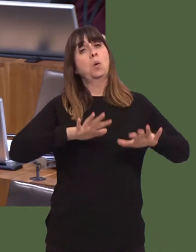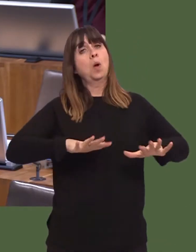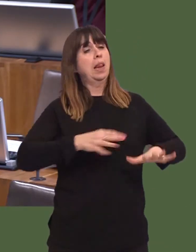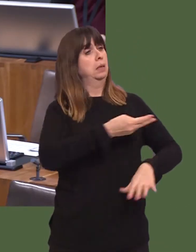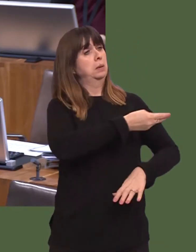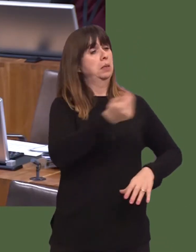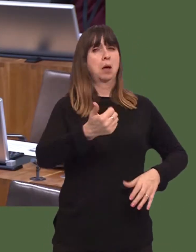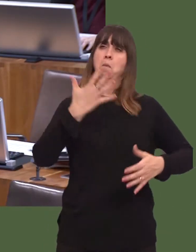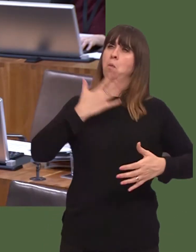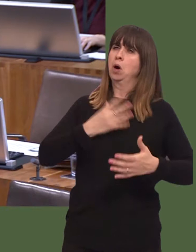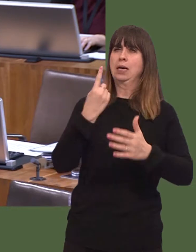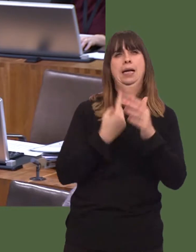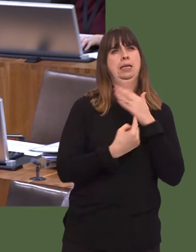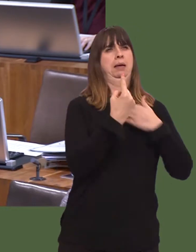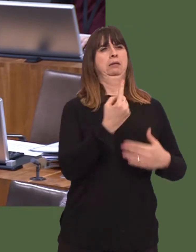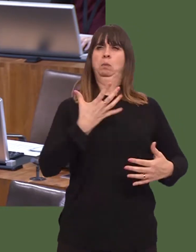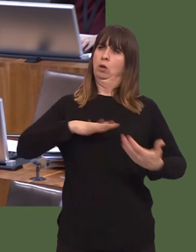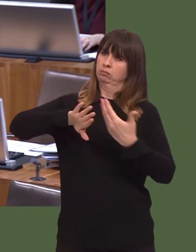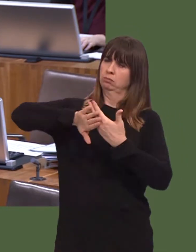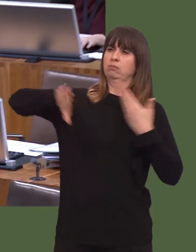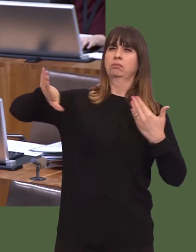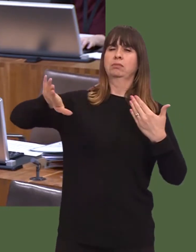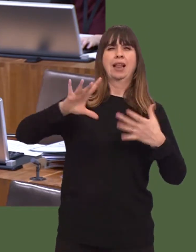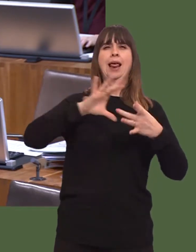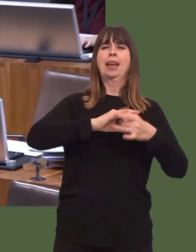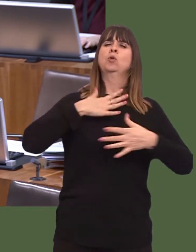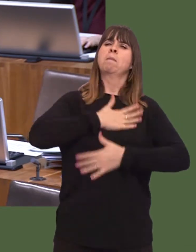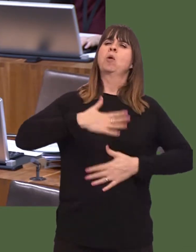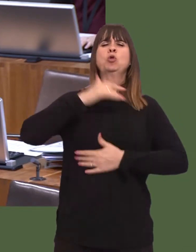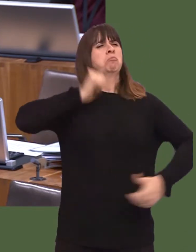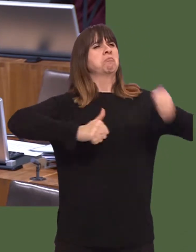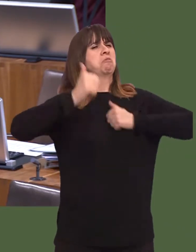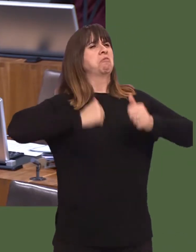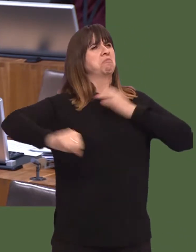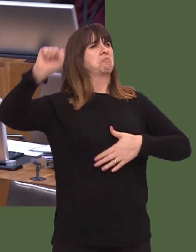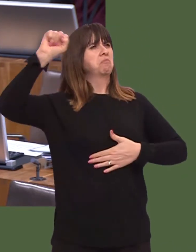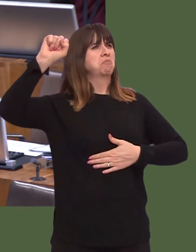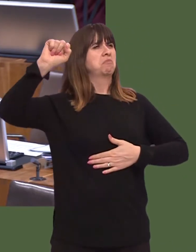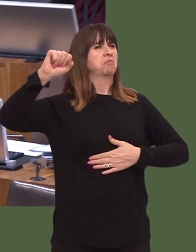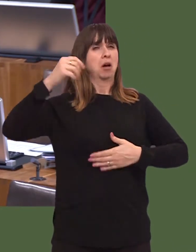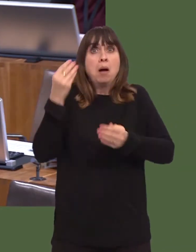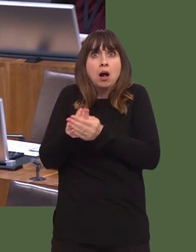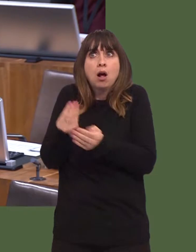the economy, to my mind, but on emotion. What we must guard against, from my perspective, is that the emotional case doesnít overwhelm